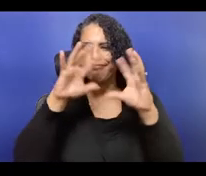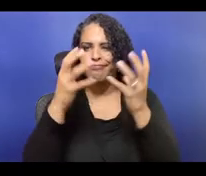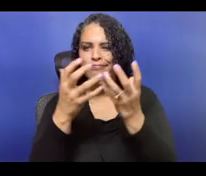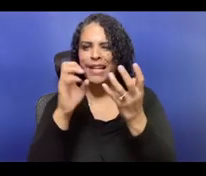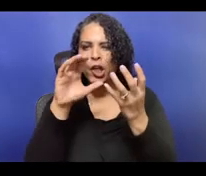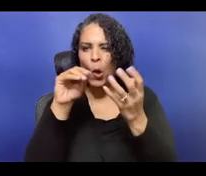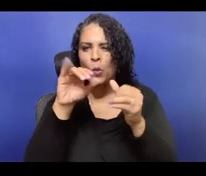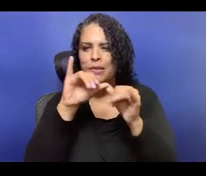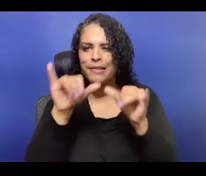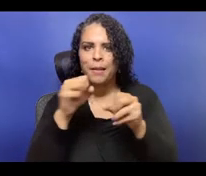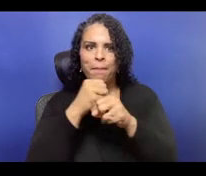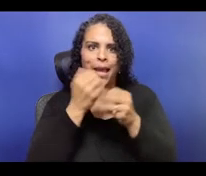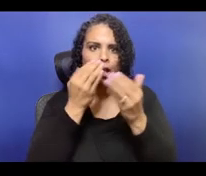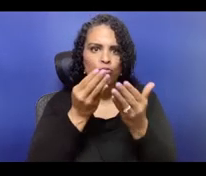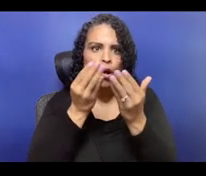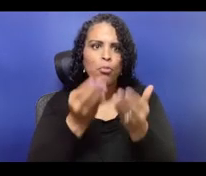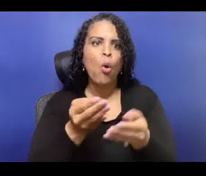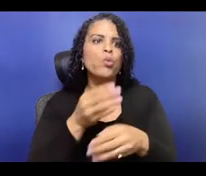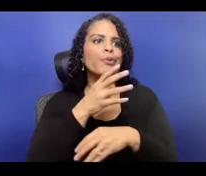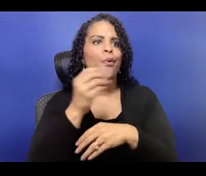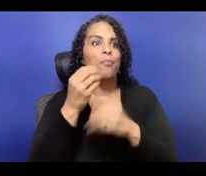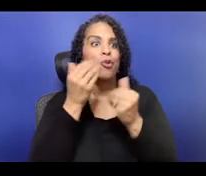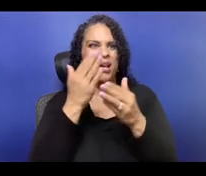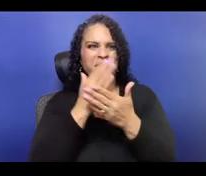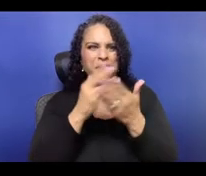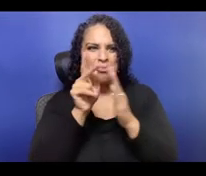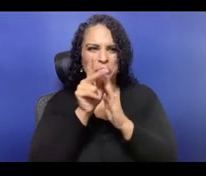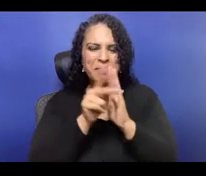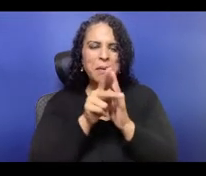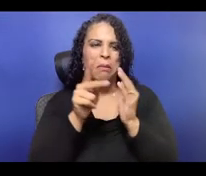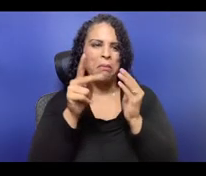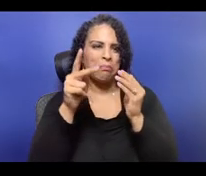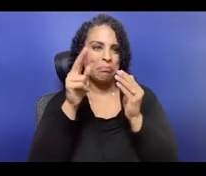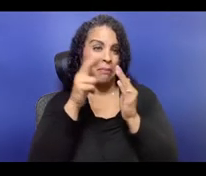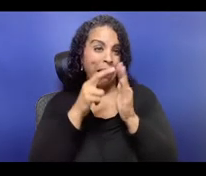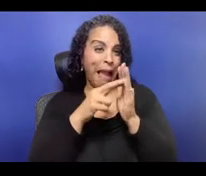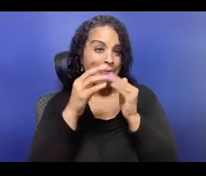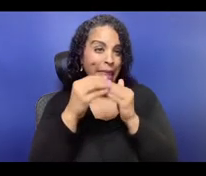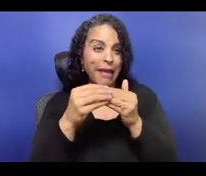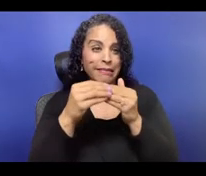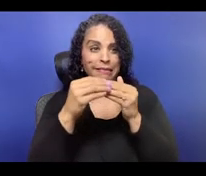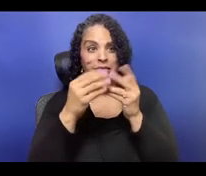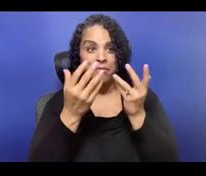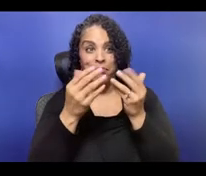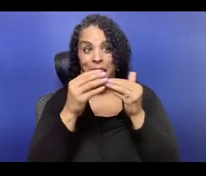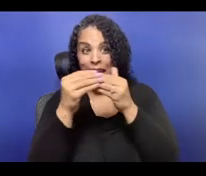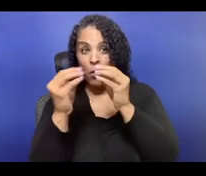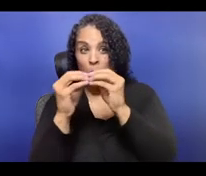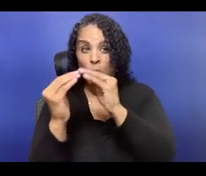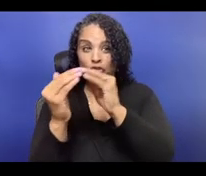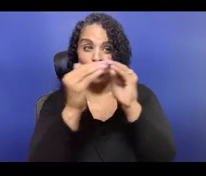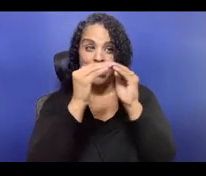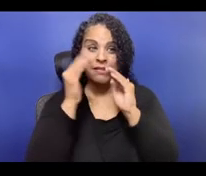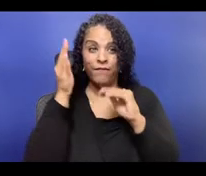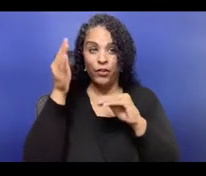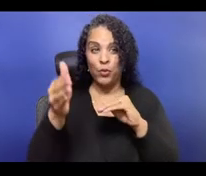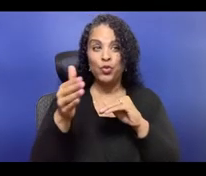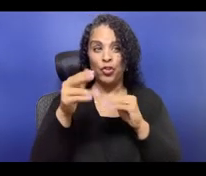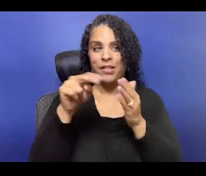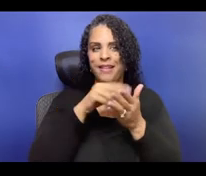on the traditional lands of the Ohlone and Tamyen peoples. We acknowledge the lands that Zoom resides on because the work that we create together